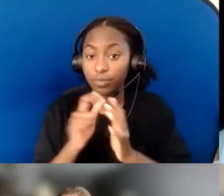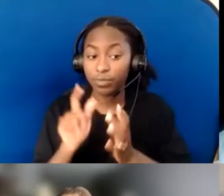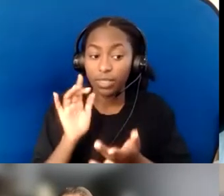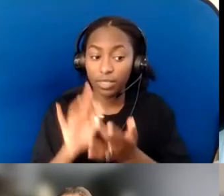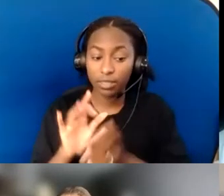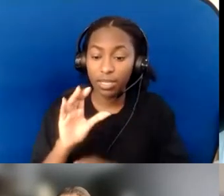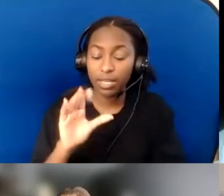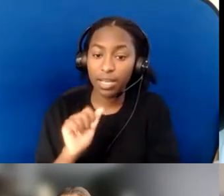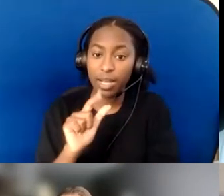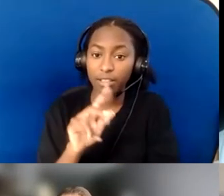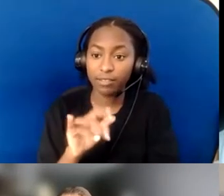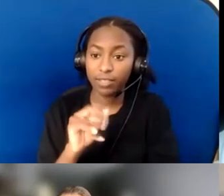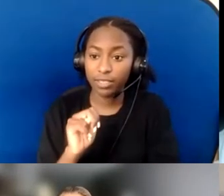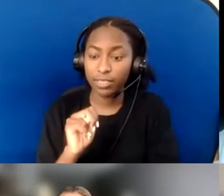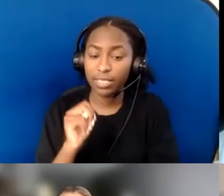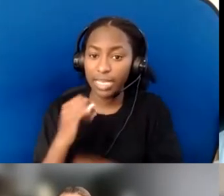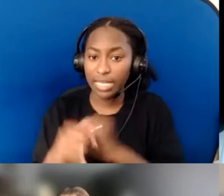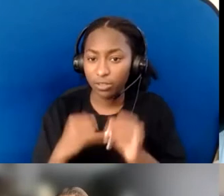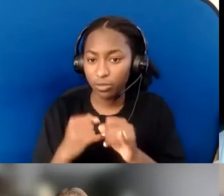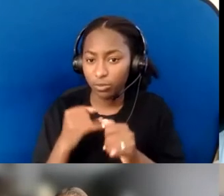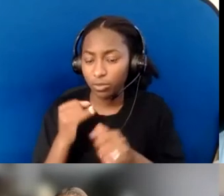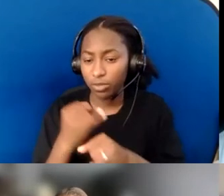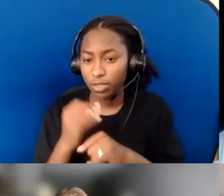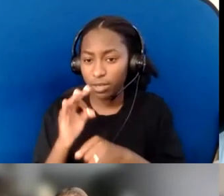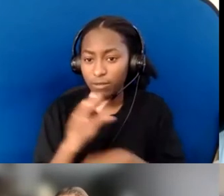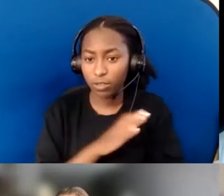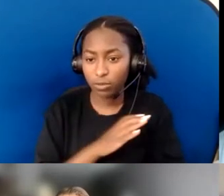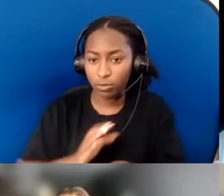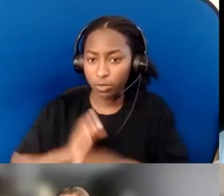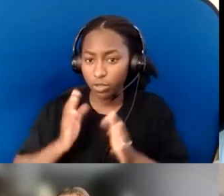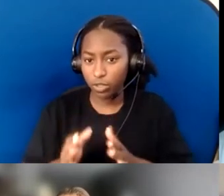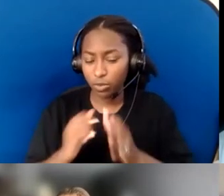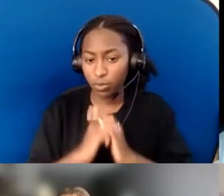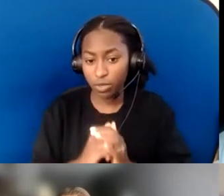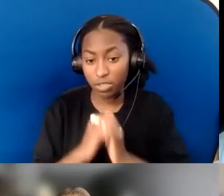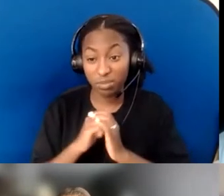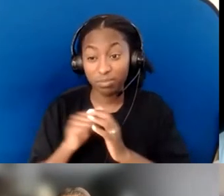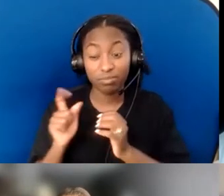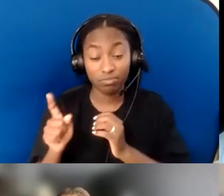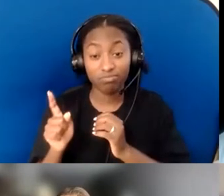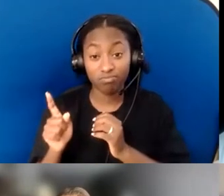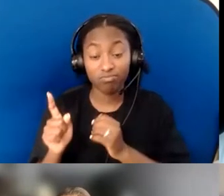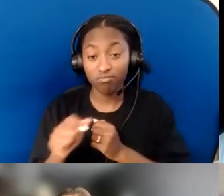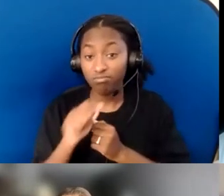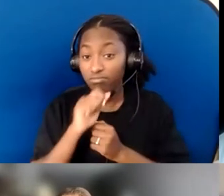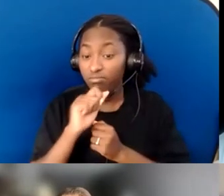They are very excited about universal design for worship, so if you can put together a grant,